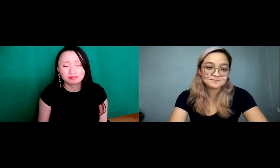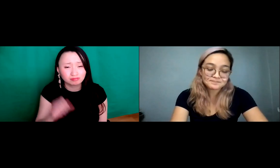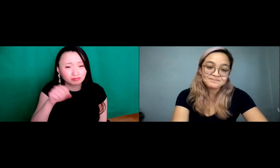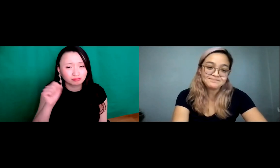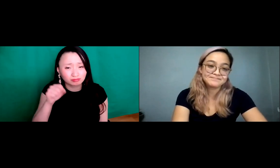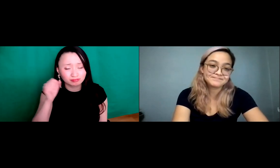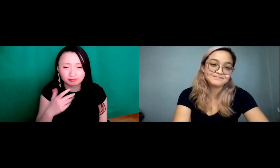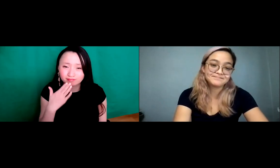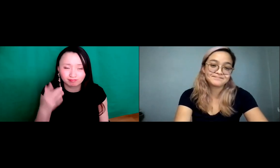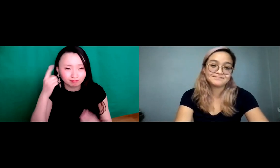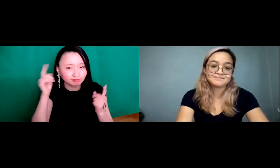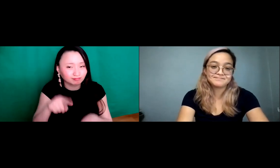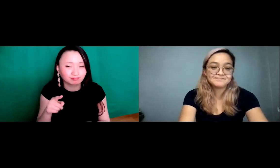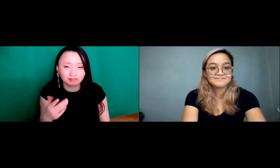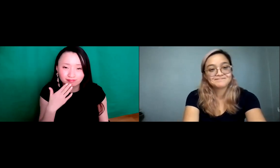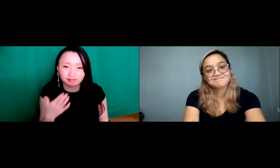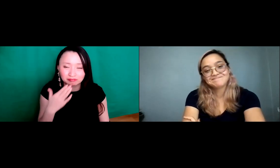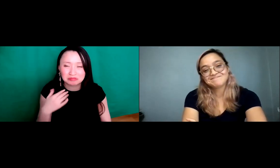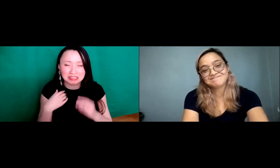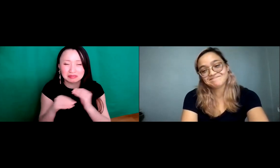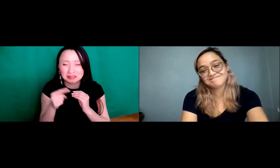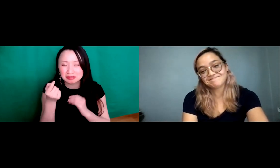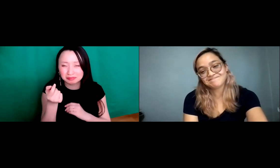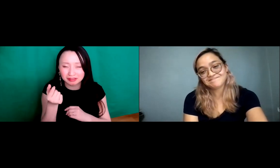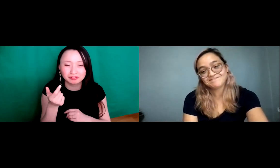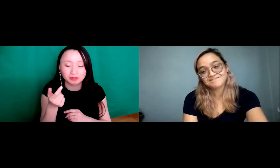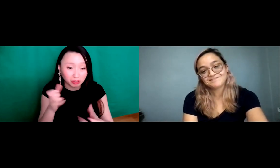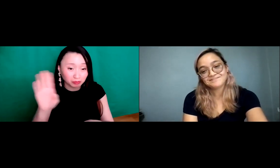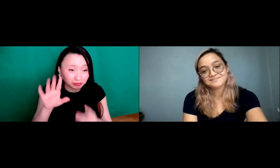those use the media to help you figure out who you are, identify with.